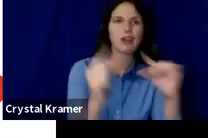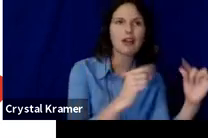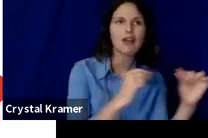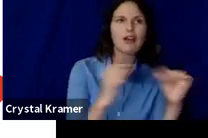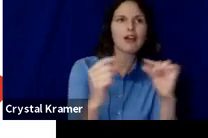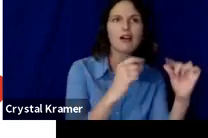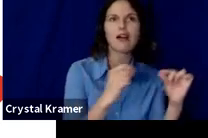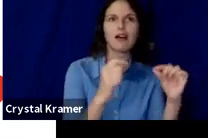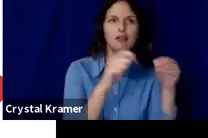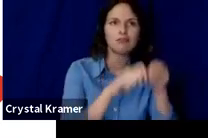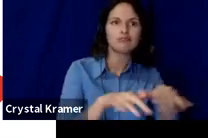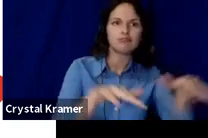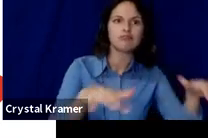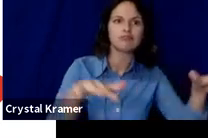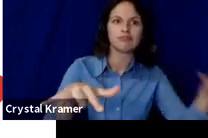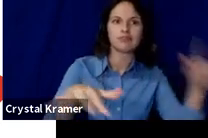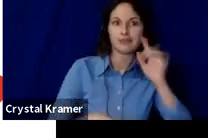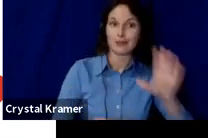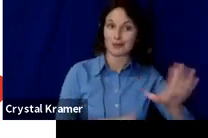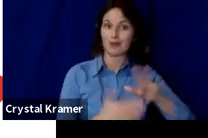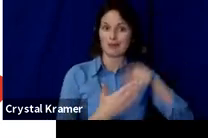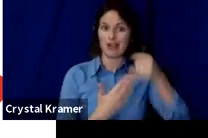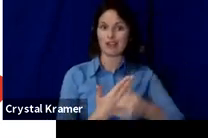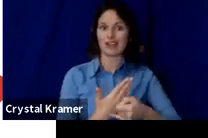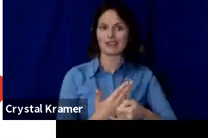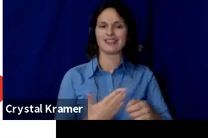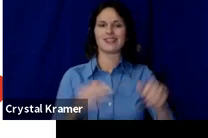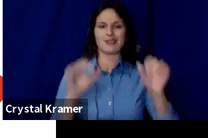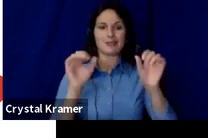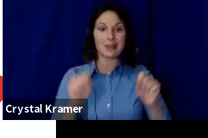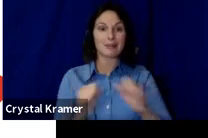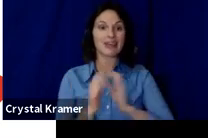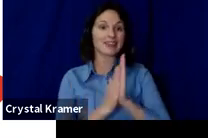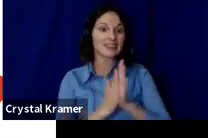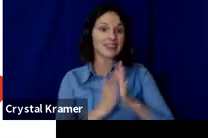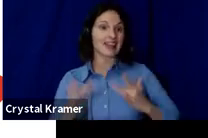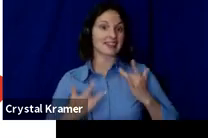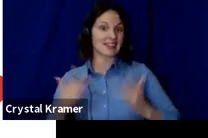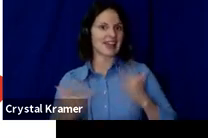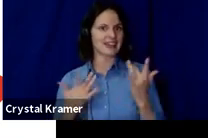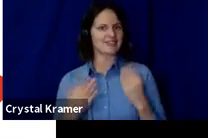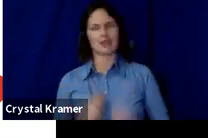with you that can be both exciting and riveting.